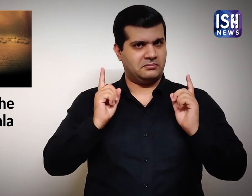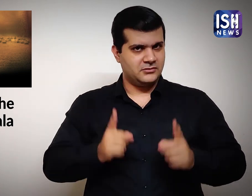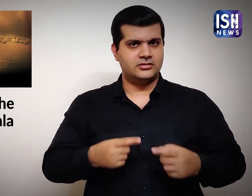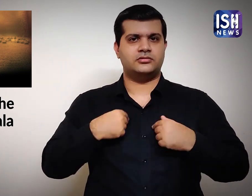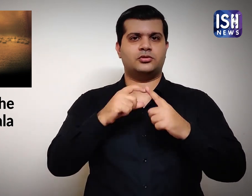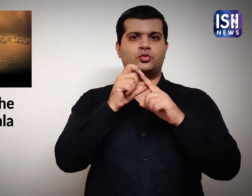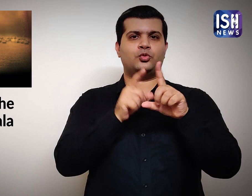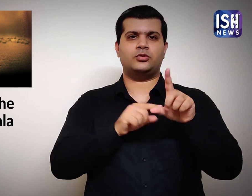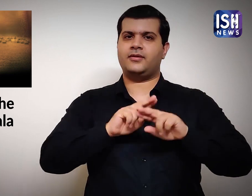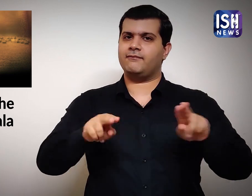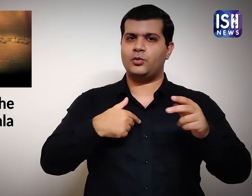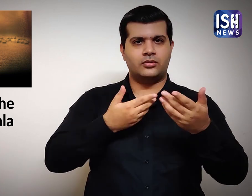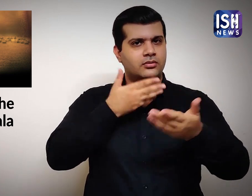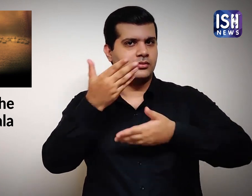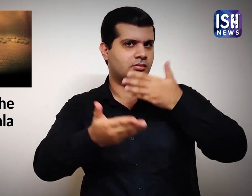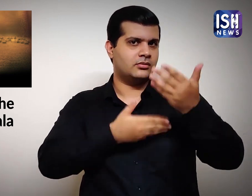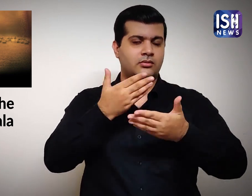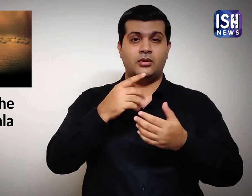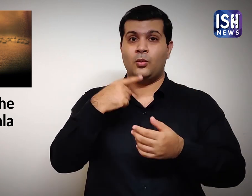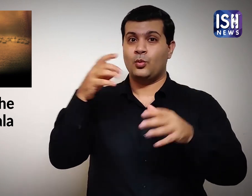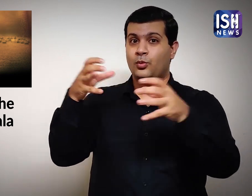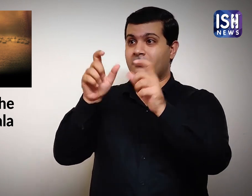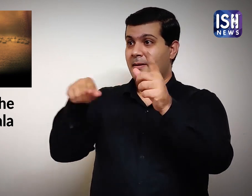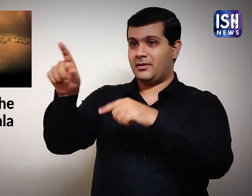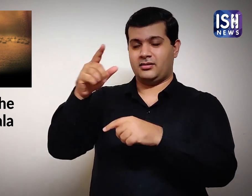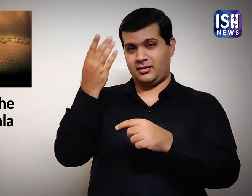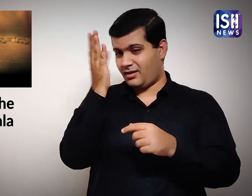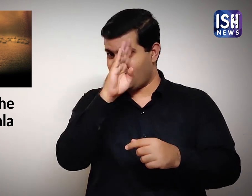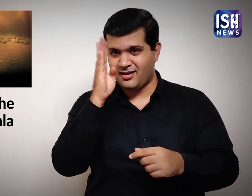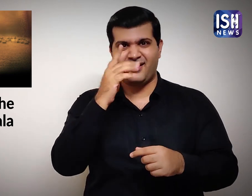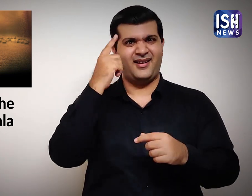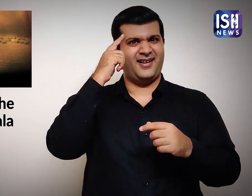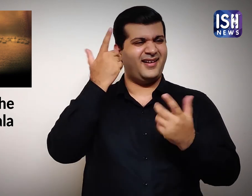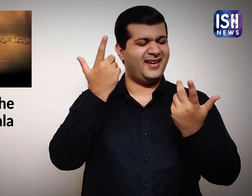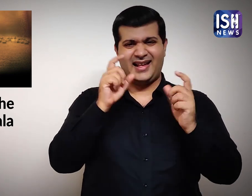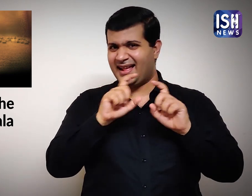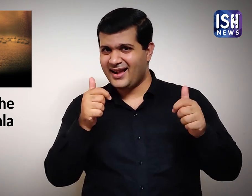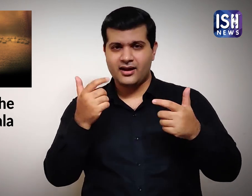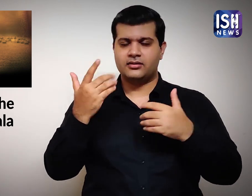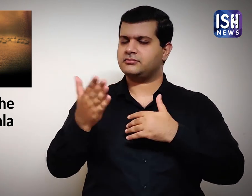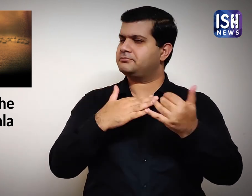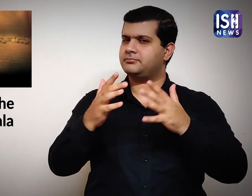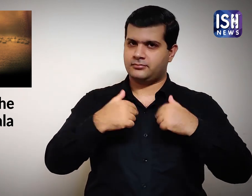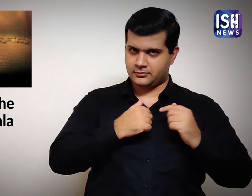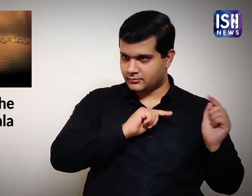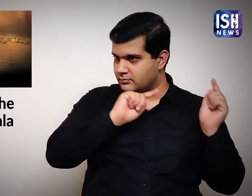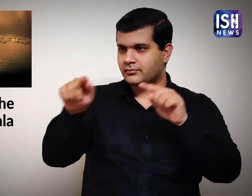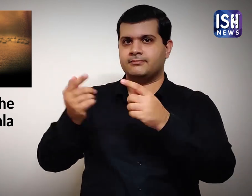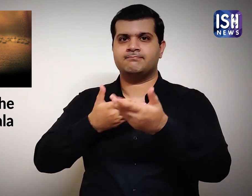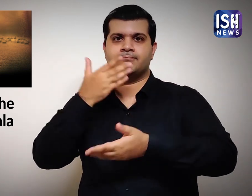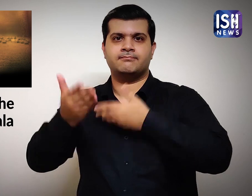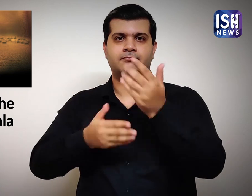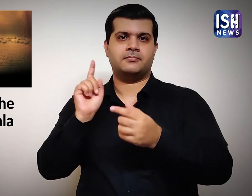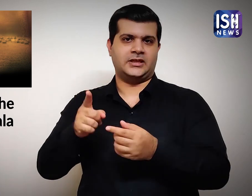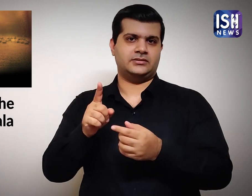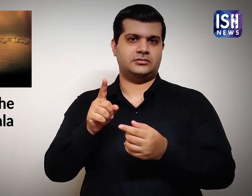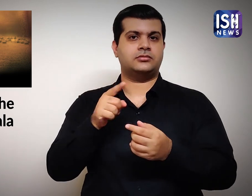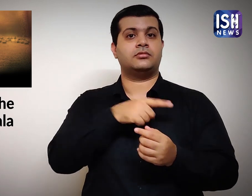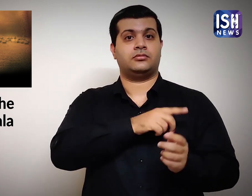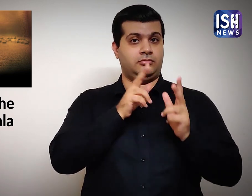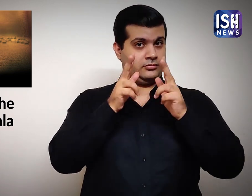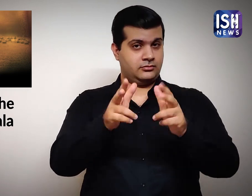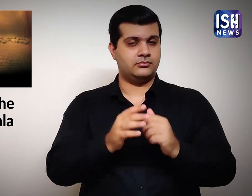he should fulfil his duty regardless of the peoples loyalties.